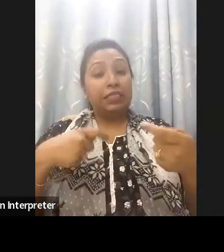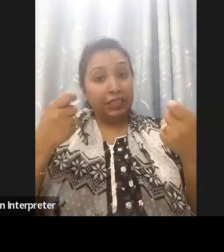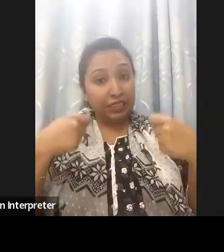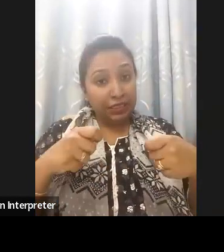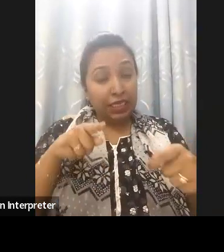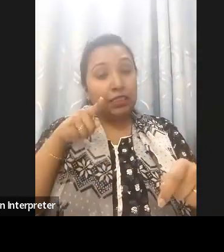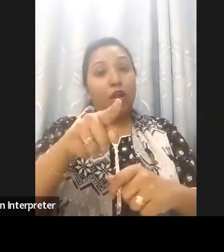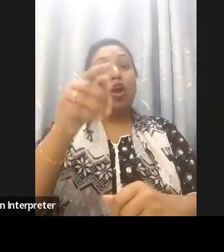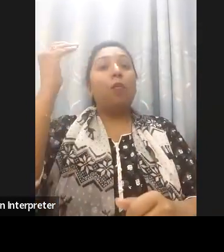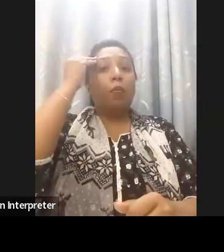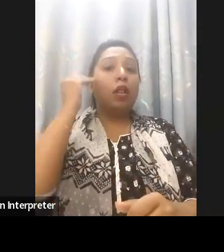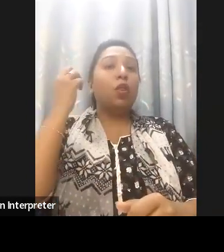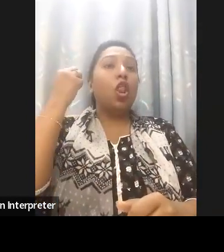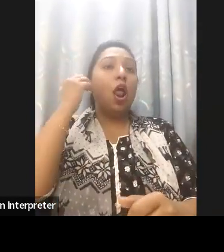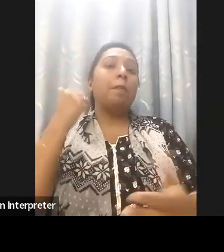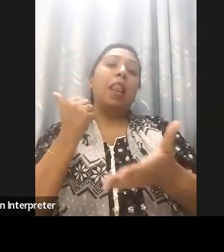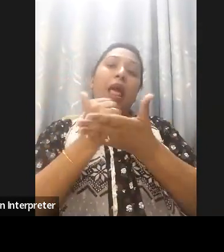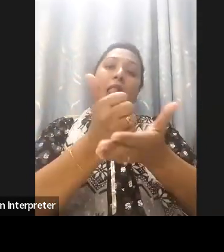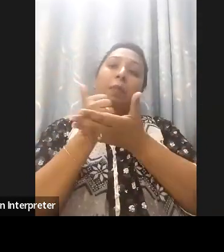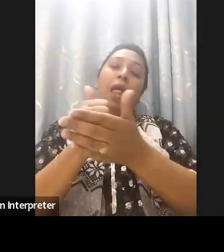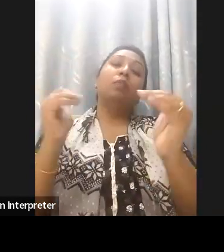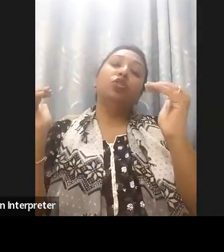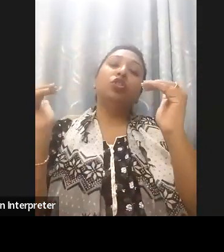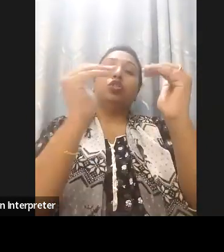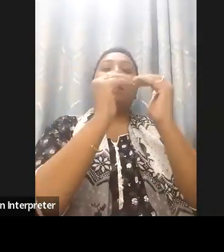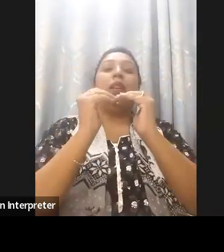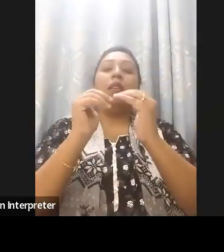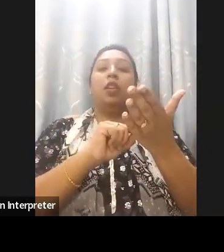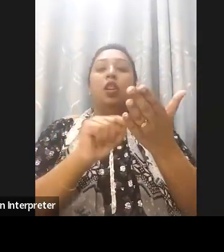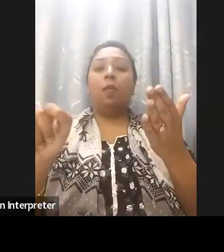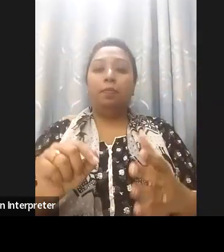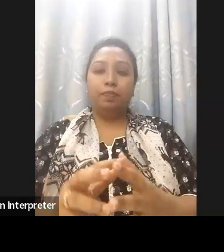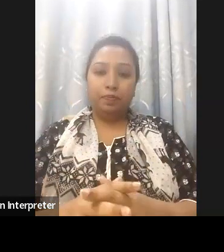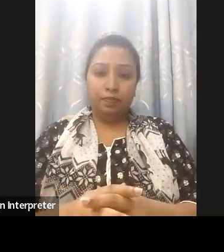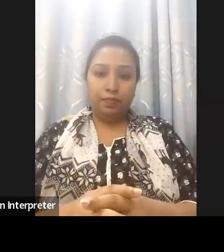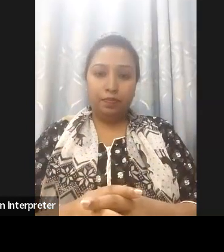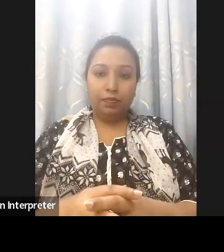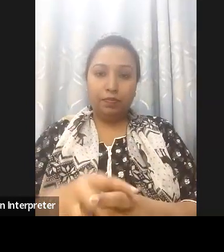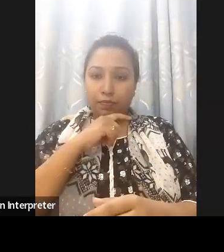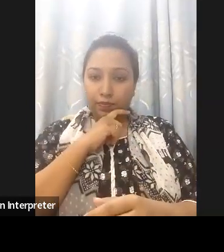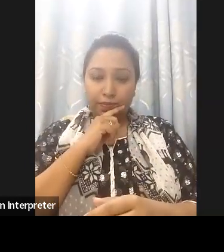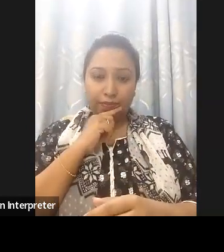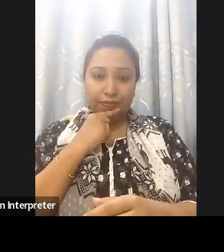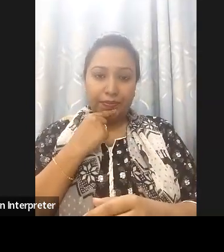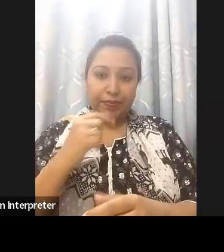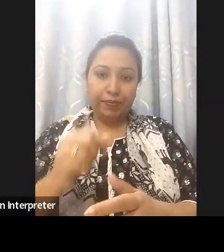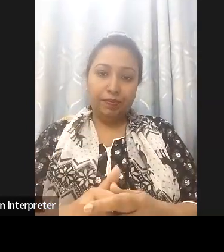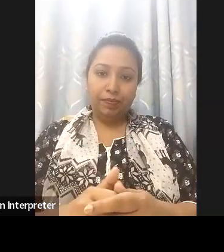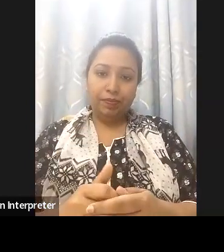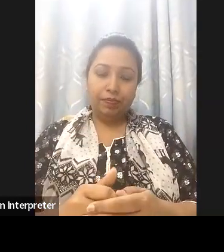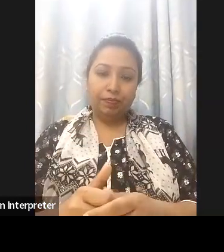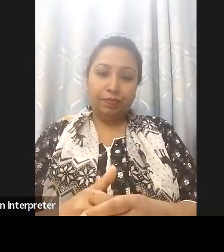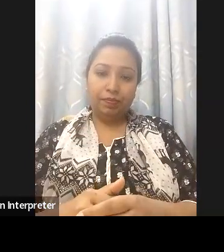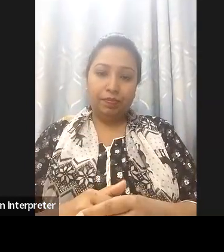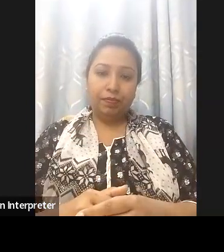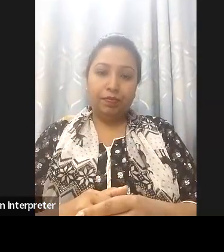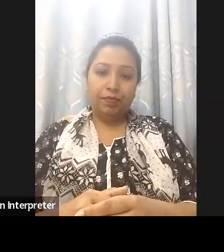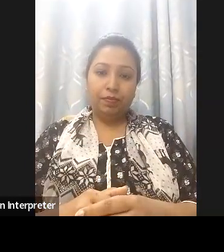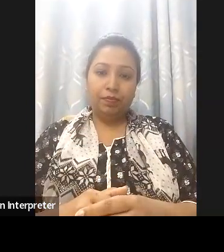beginning as if I I do the screening with privacy and with security they've all those companies